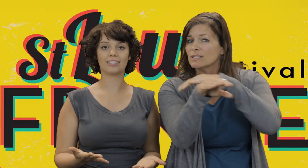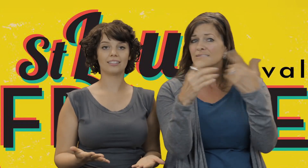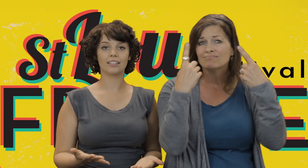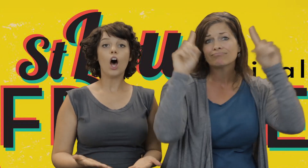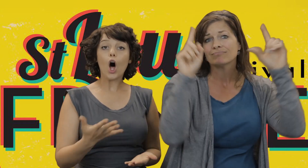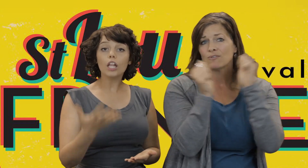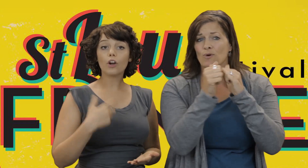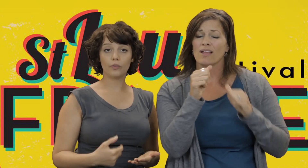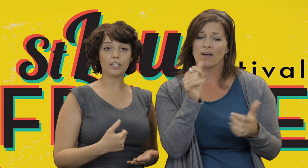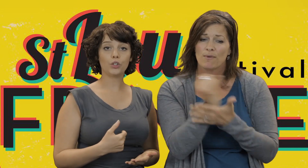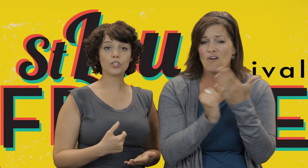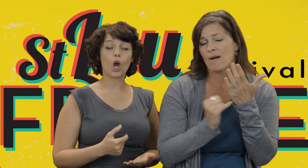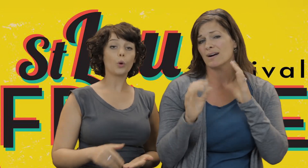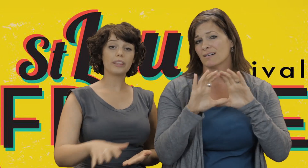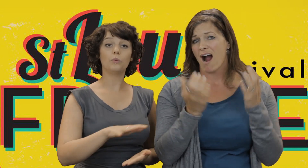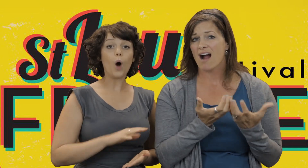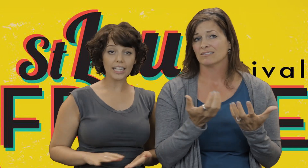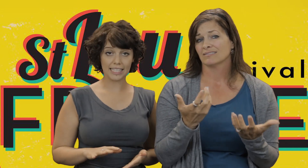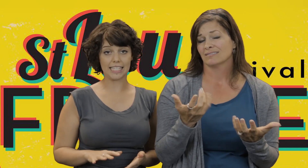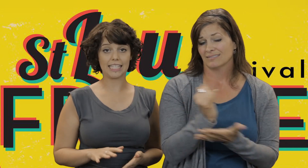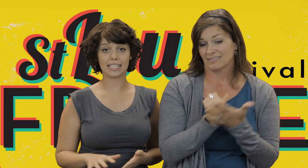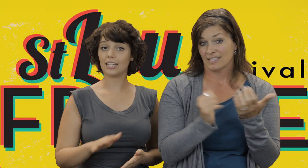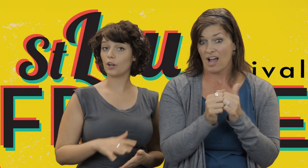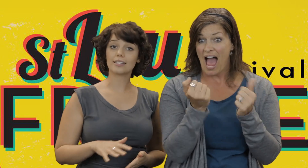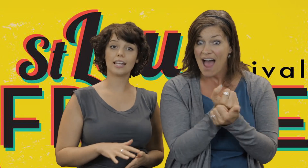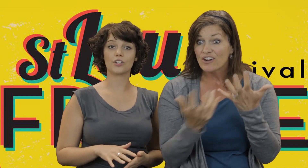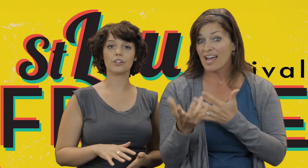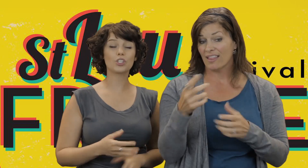All of our venues are within walking distance in Grand center,